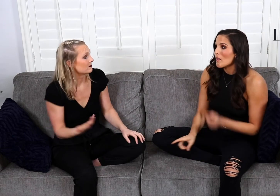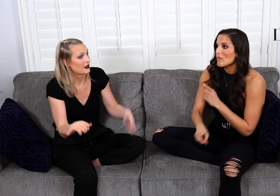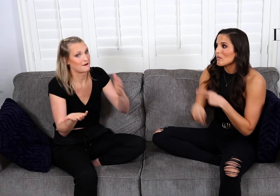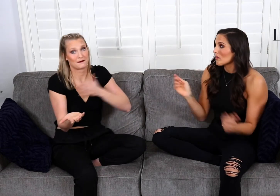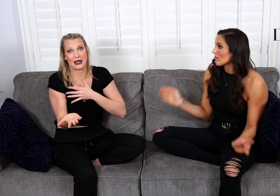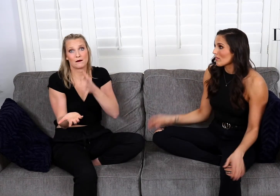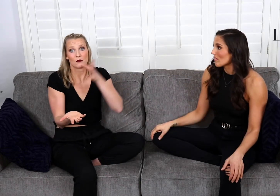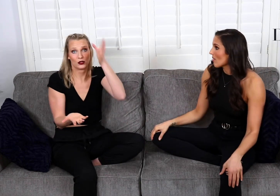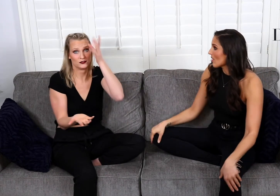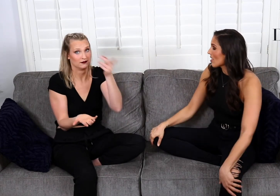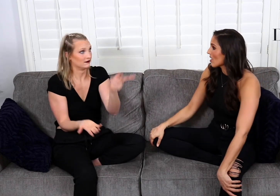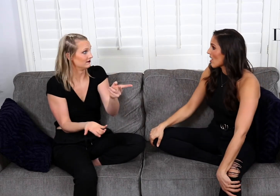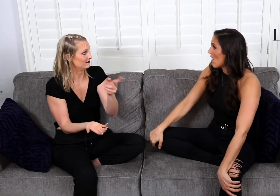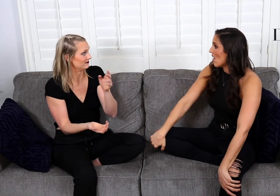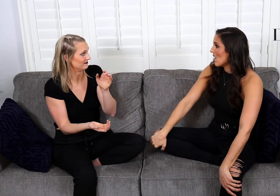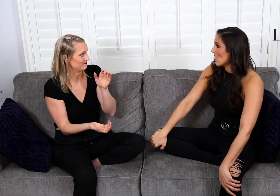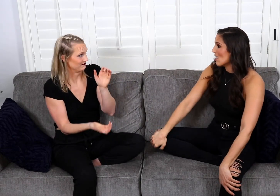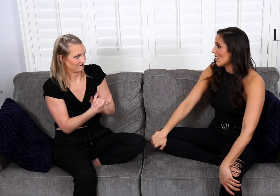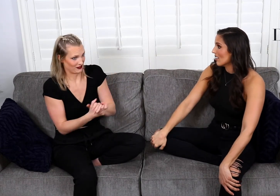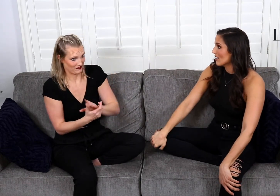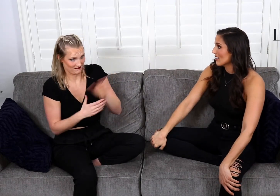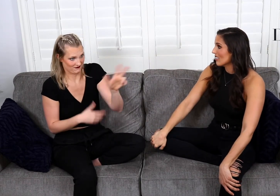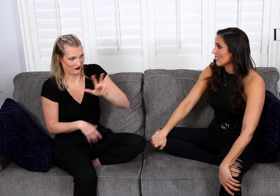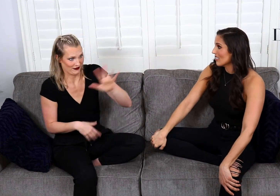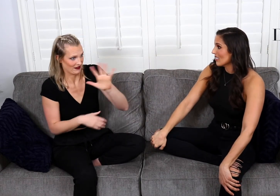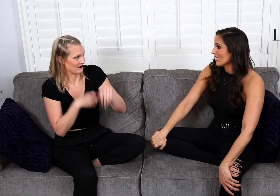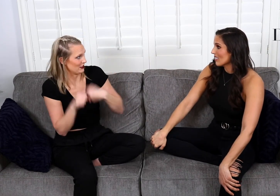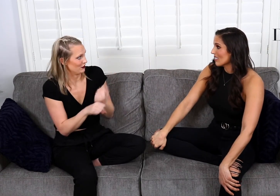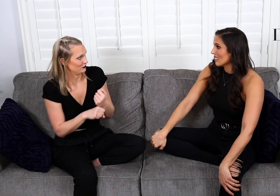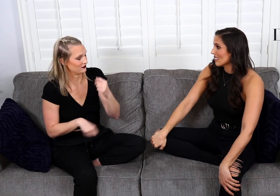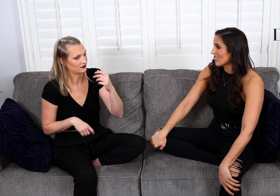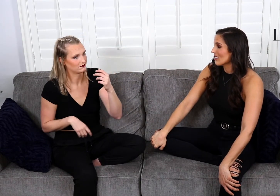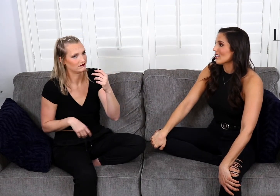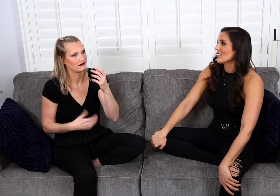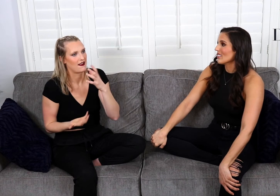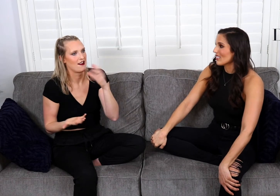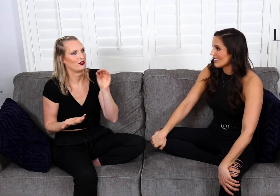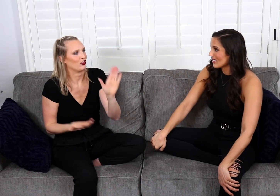Right! And my parents For example, I mean, they've been married for over 35 years